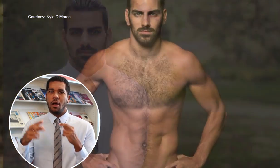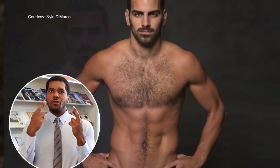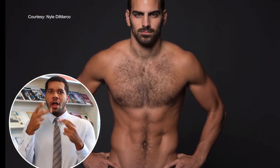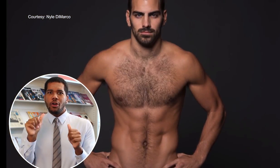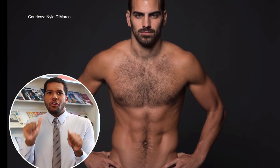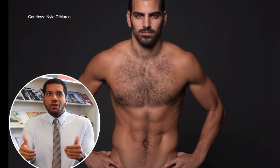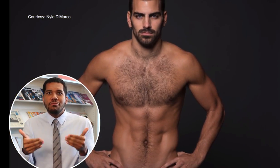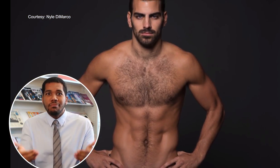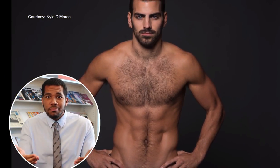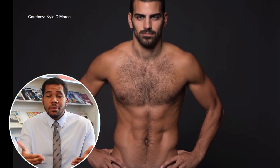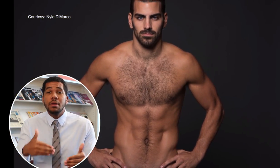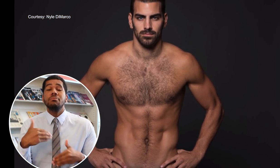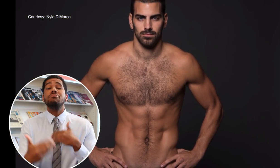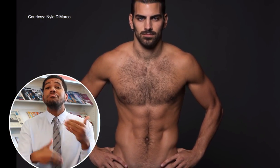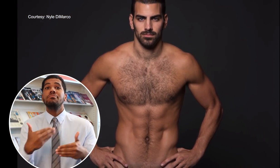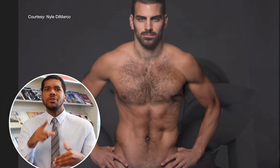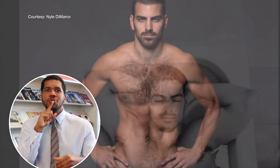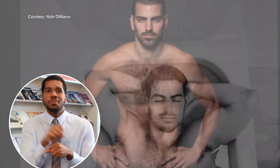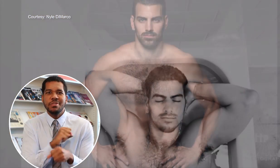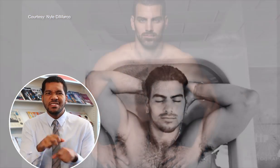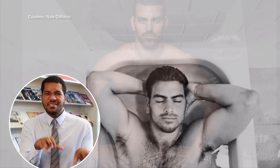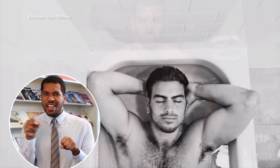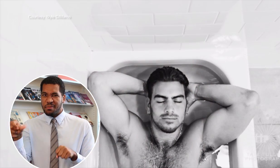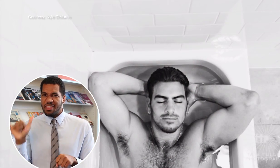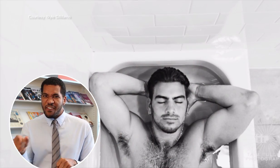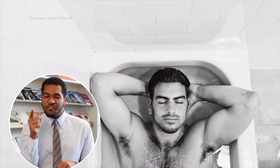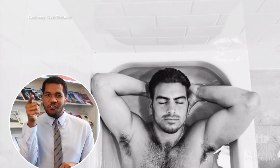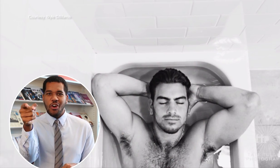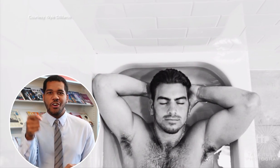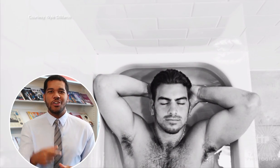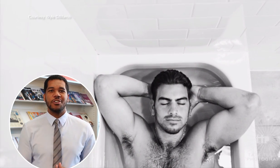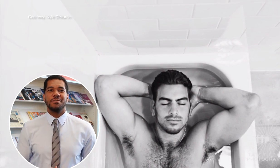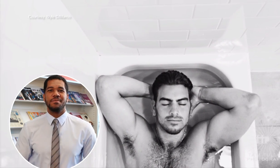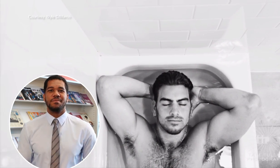but that once he realized he could do it, it’s taken him far.